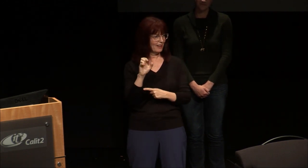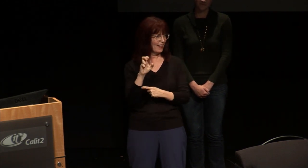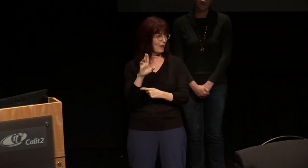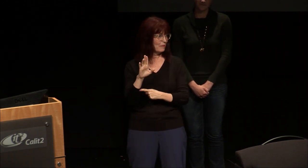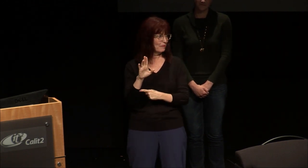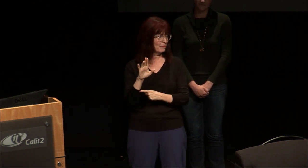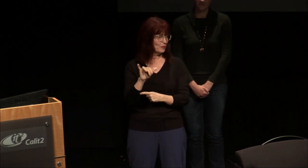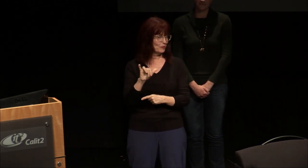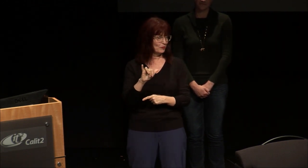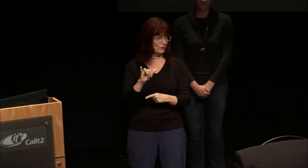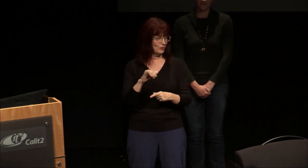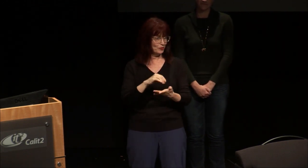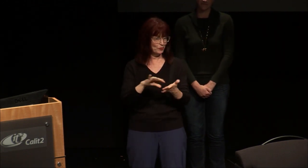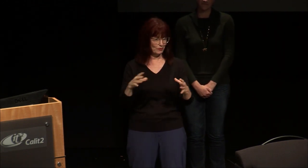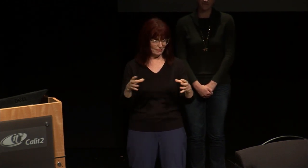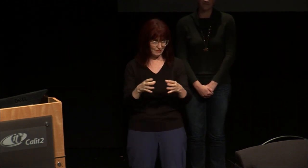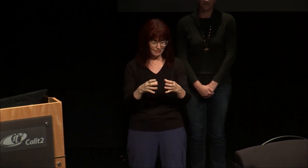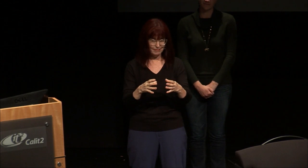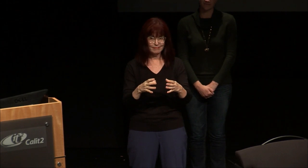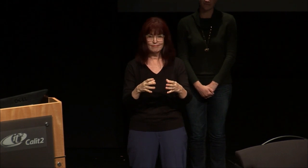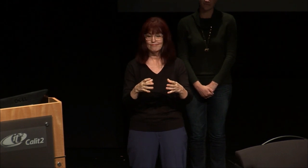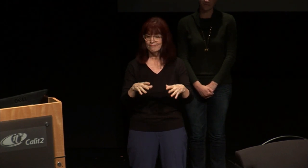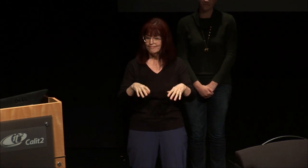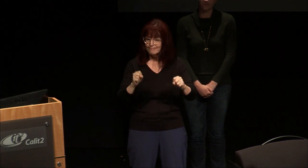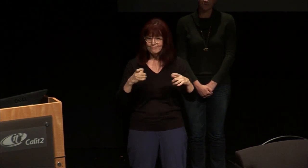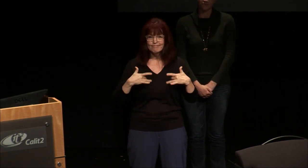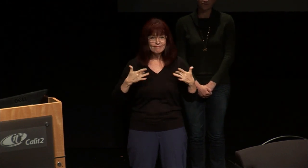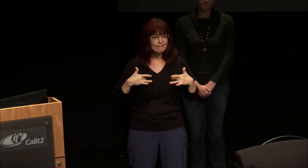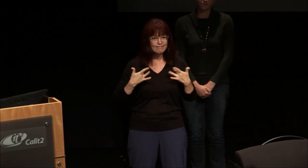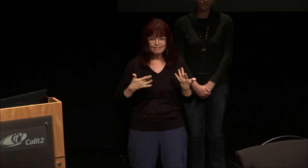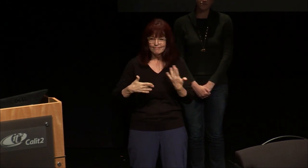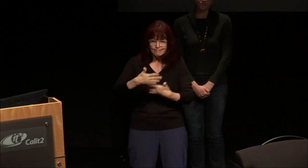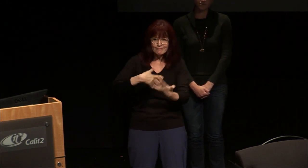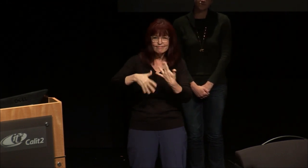and we also have a great ASL Club on campus that student a student-led and